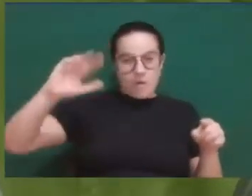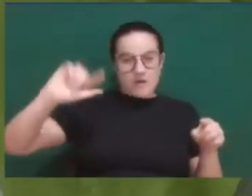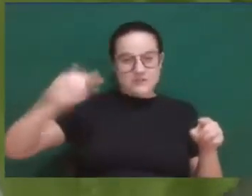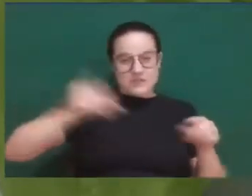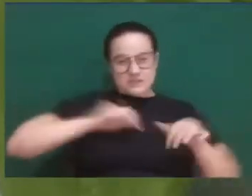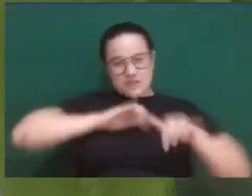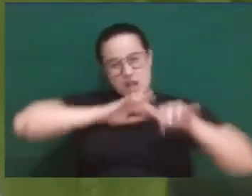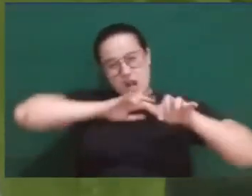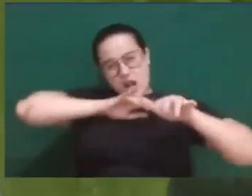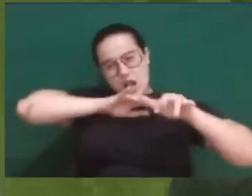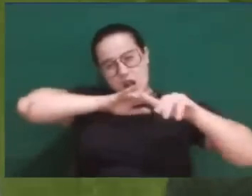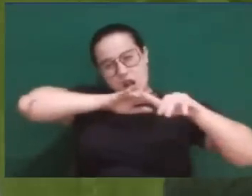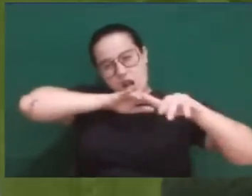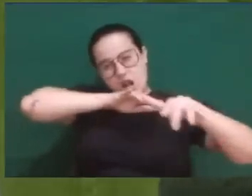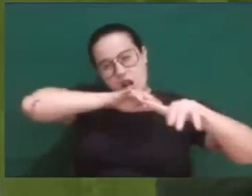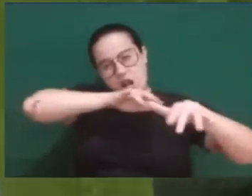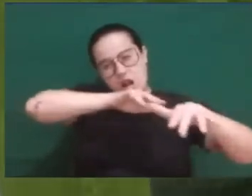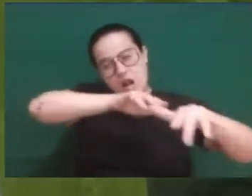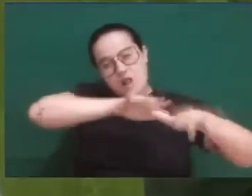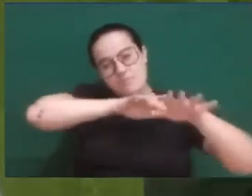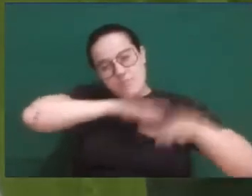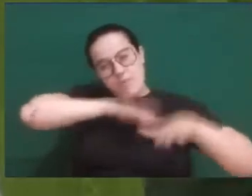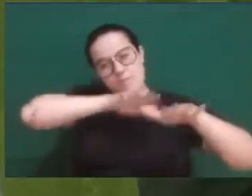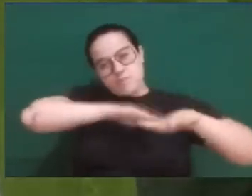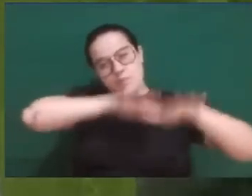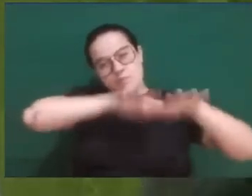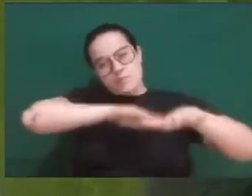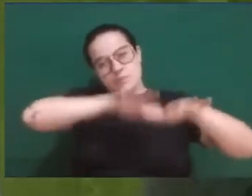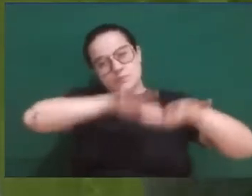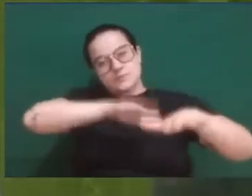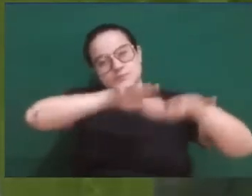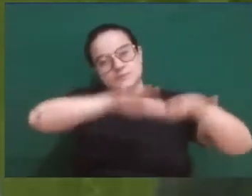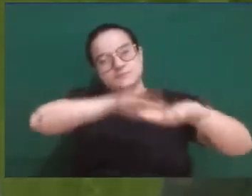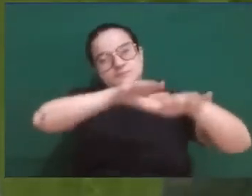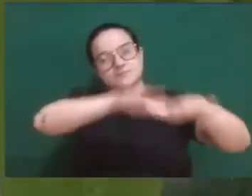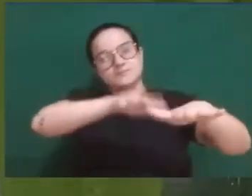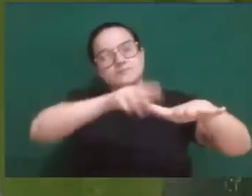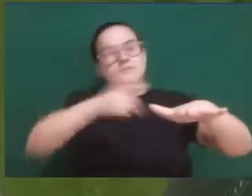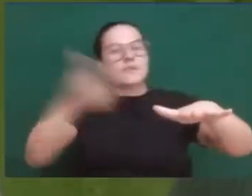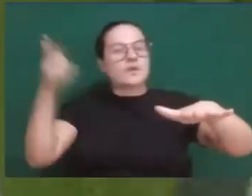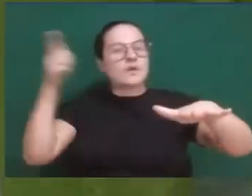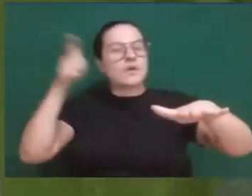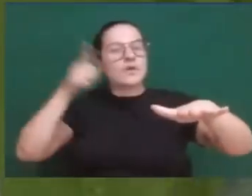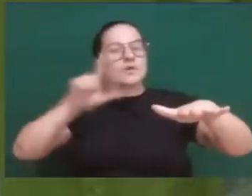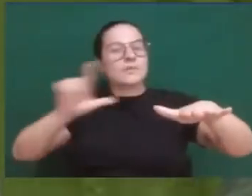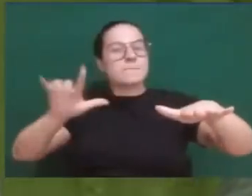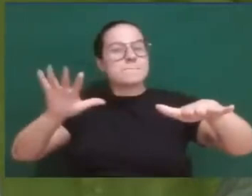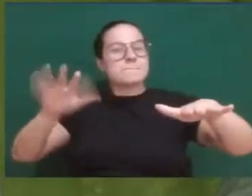which managed to kill approximately ten thousand Galileans.